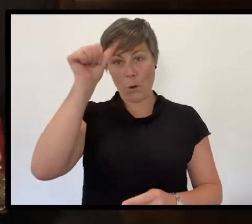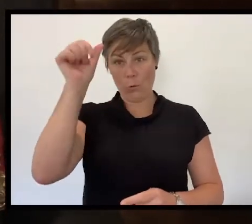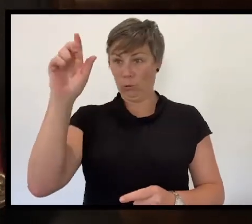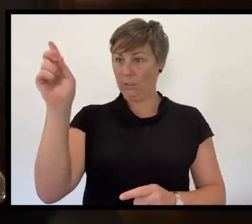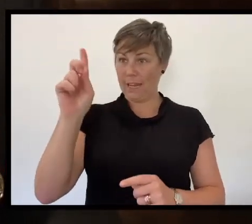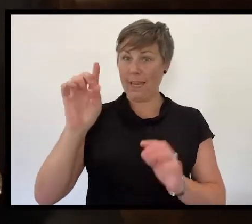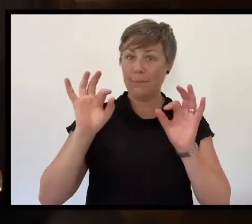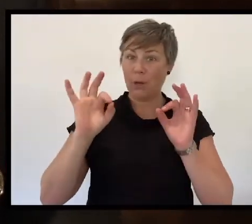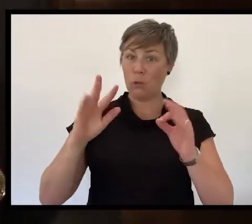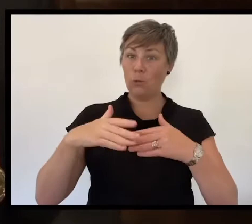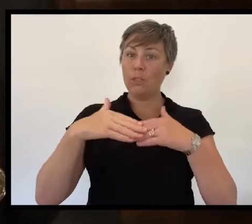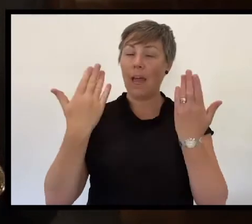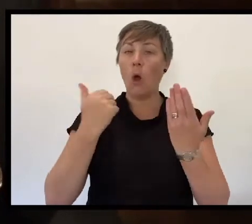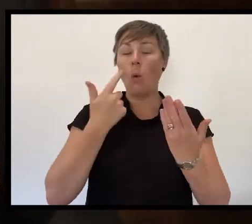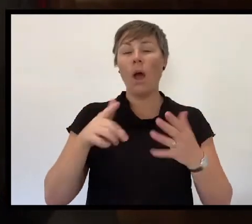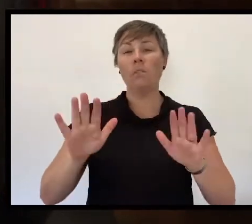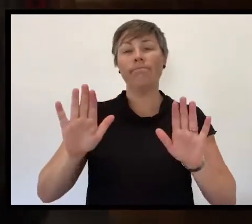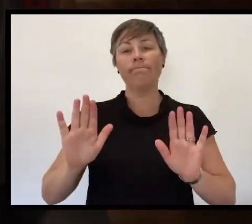to remember the service and sacrifice